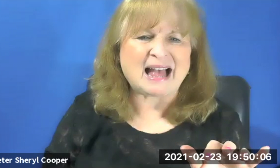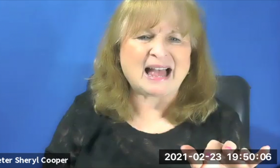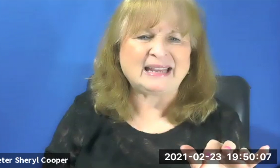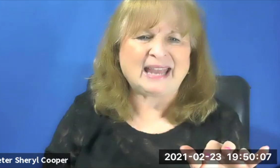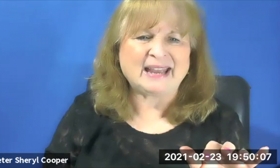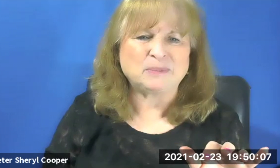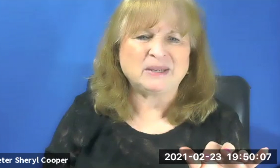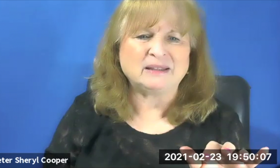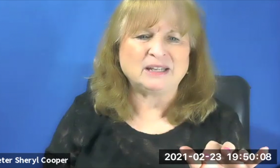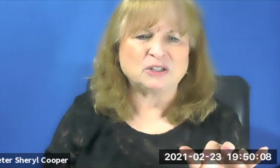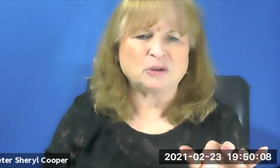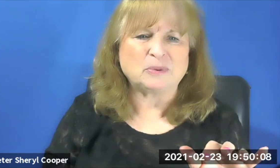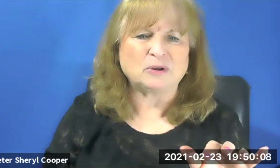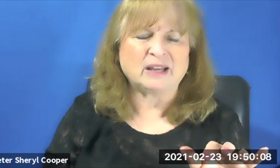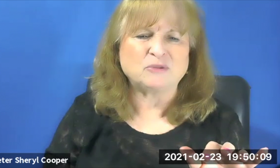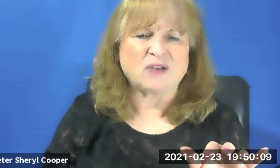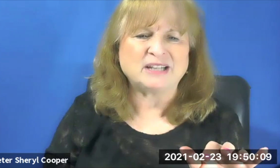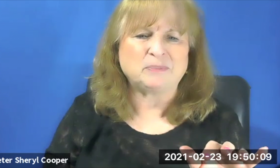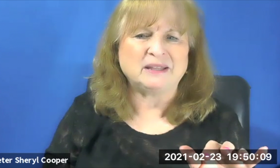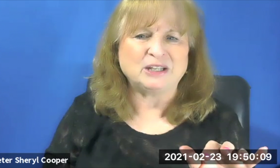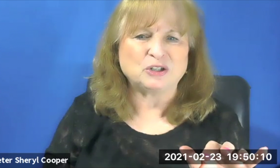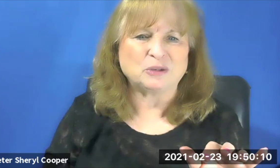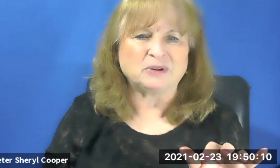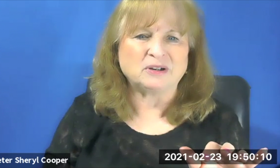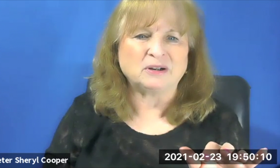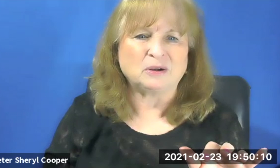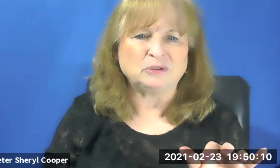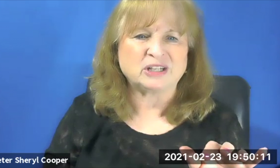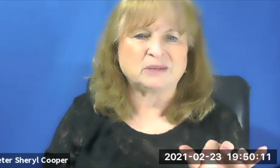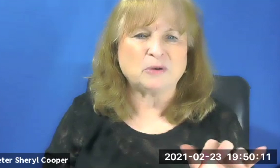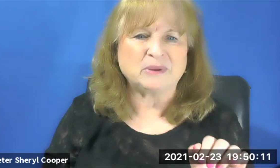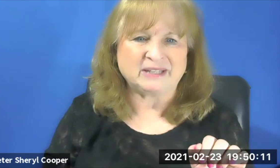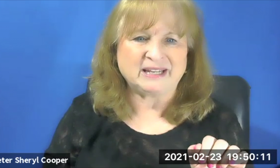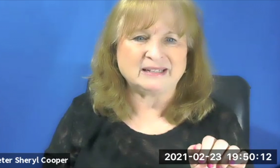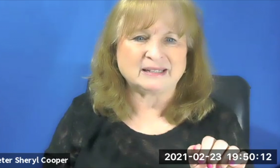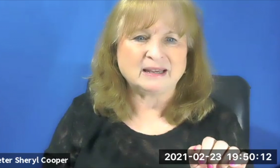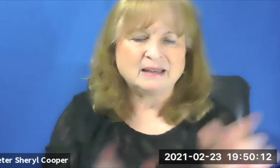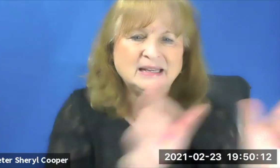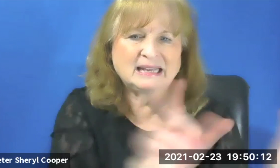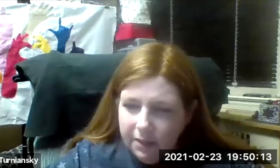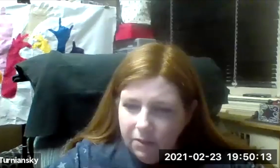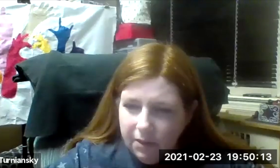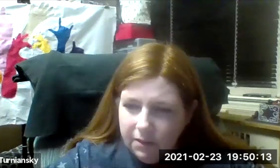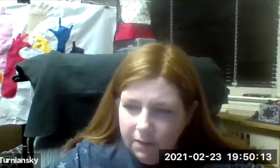I can't pin the interpreter. I'm trying to pin the interpreter. Hold just a moment, please.